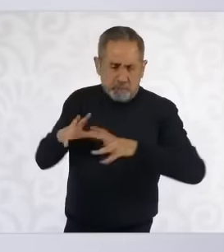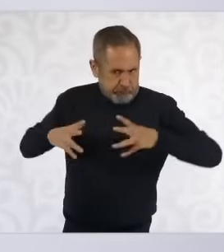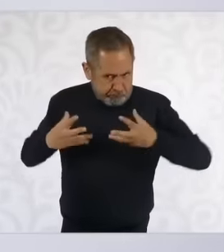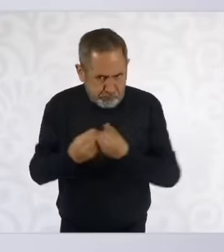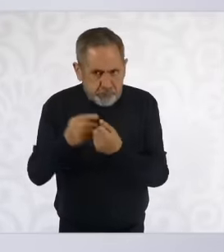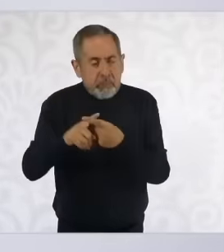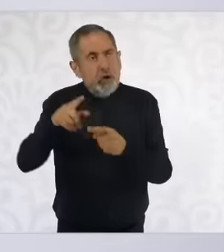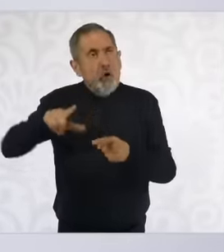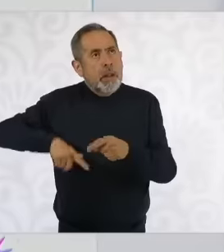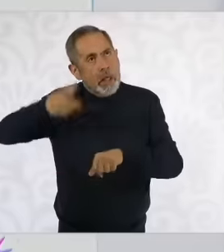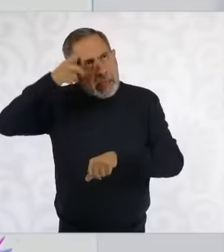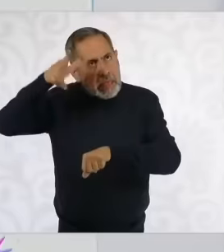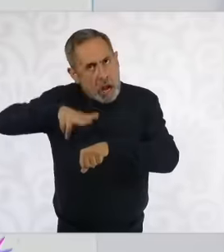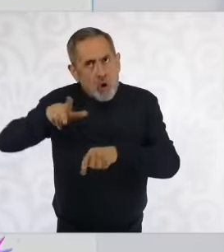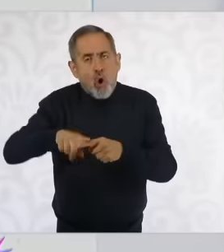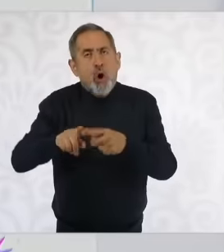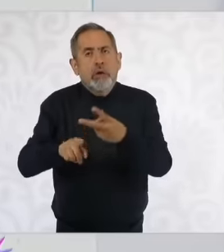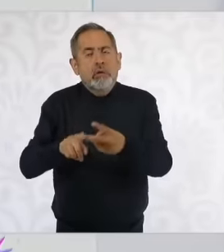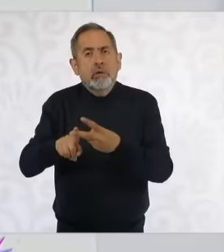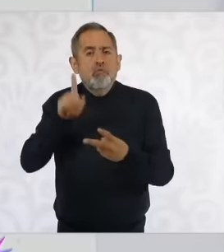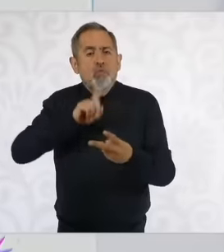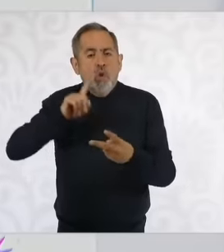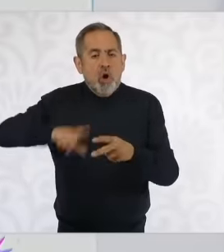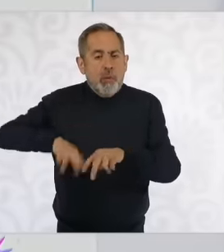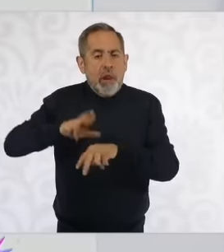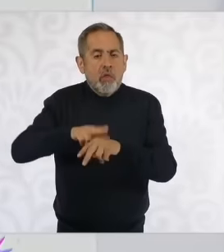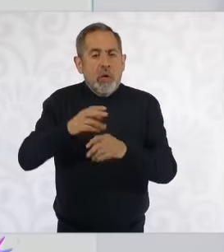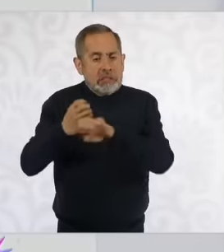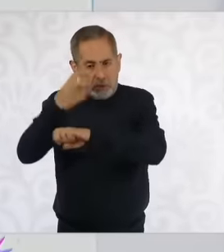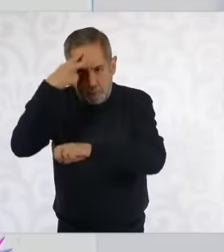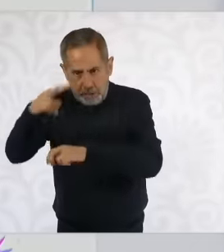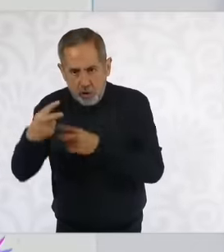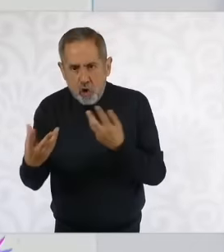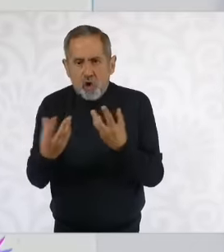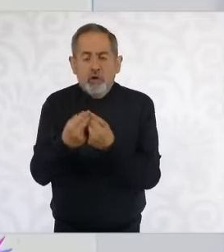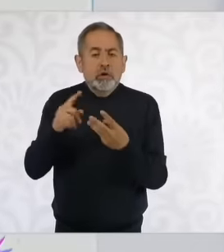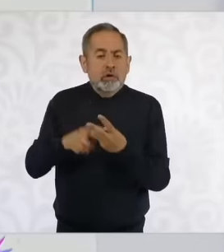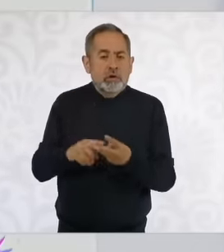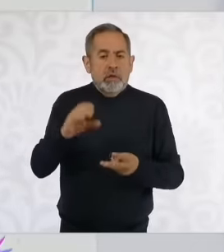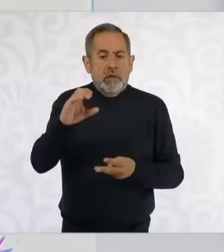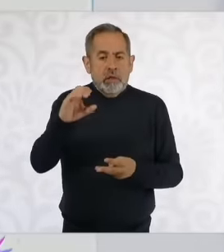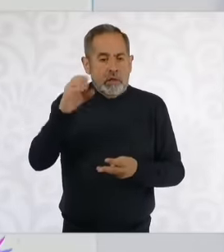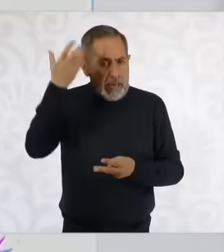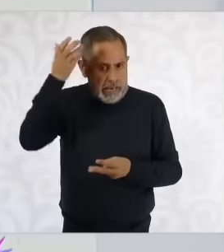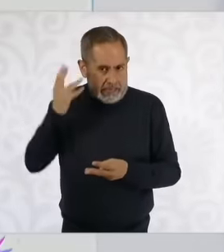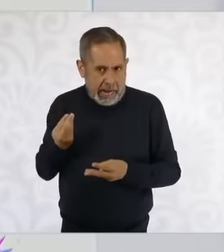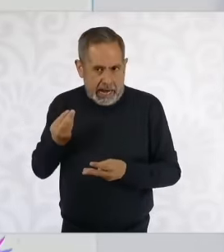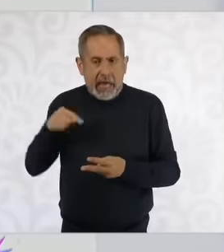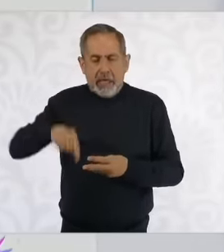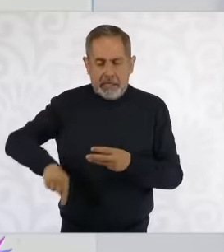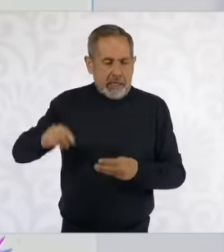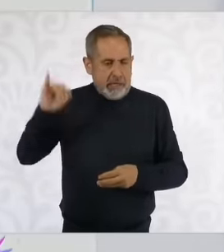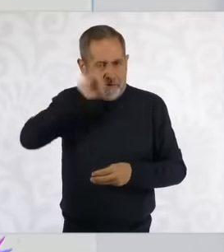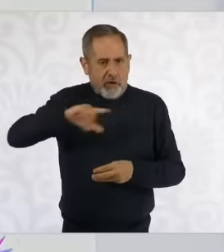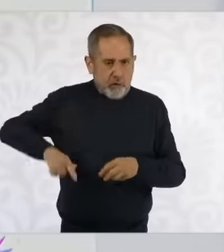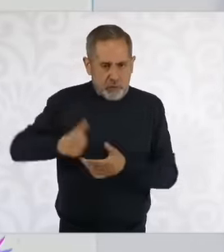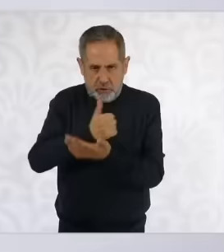Hidalgo, the governor of the State of Mexico, Clara Brugada, head of government and her servant with our